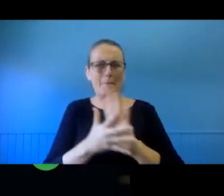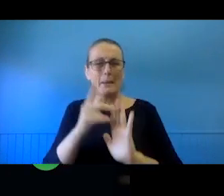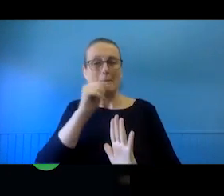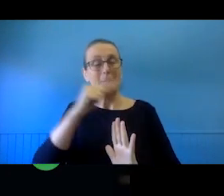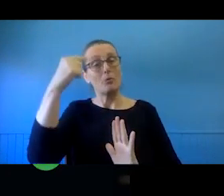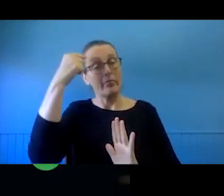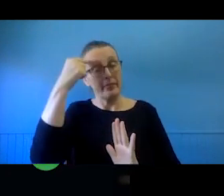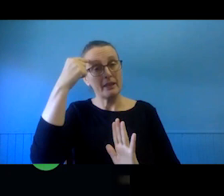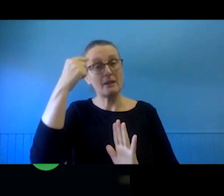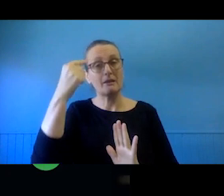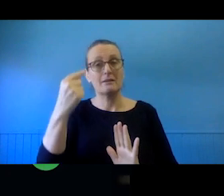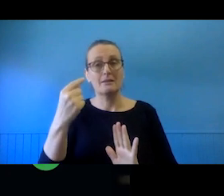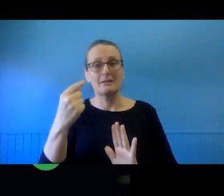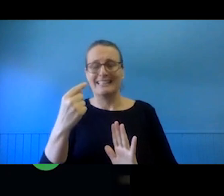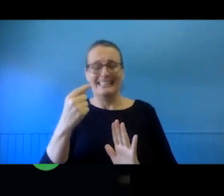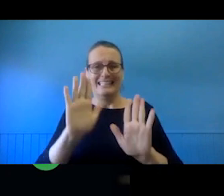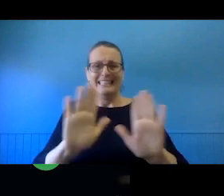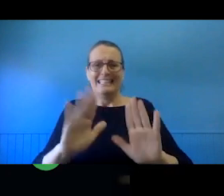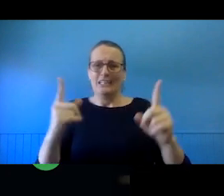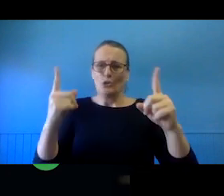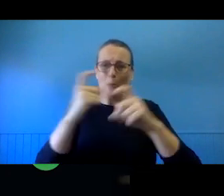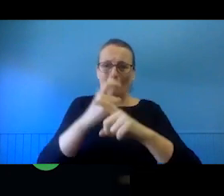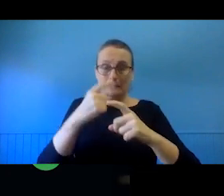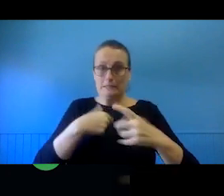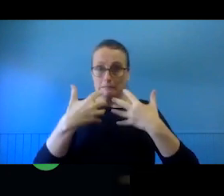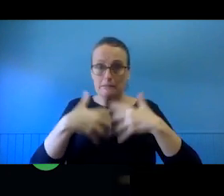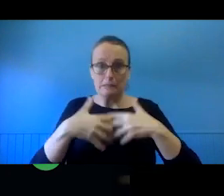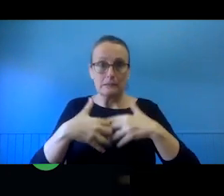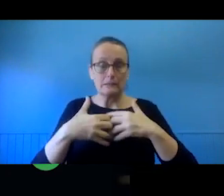you know, quite complicated, that the types of licensing structures